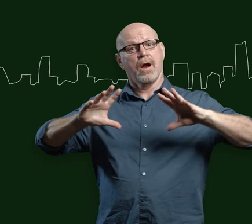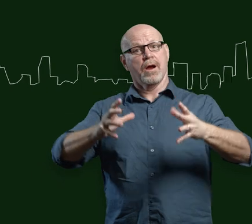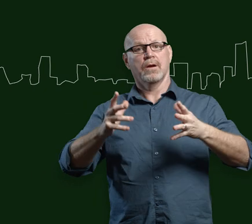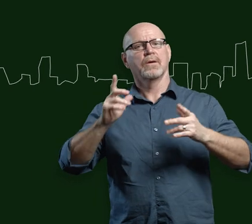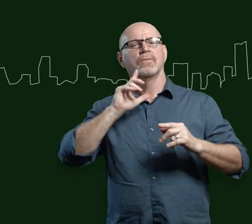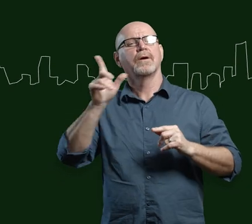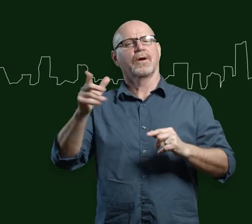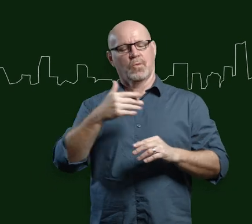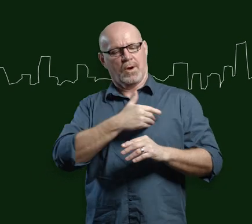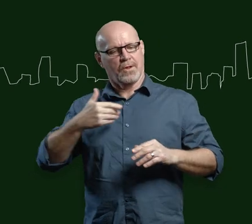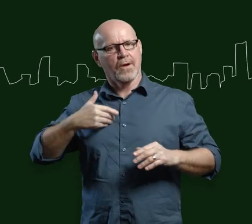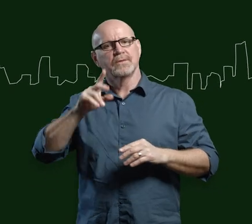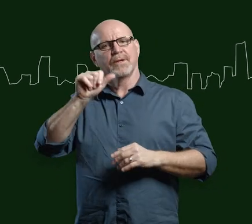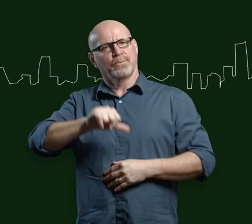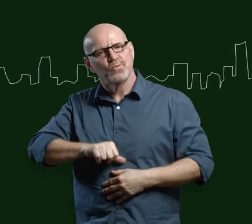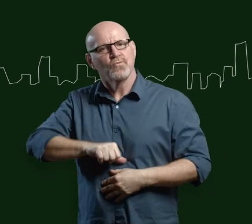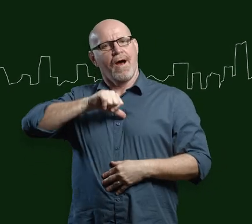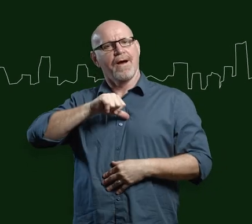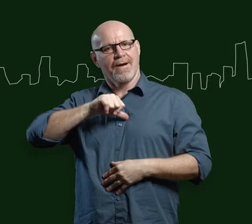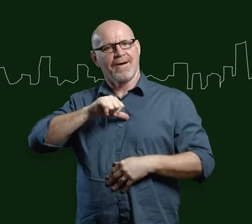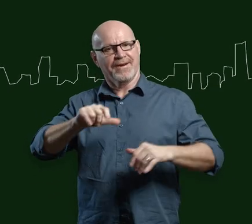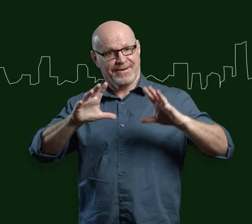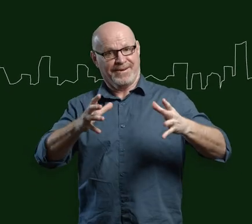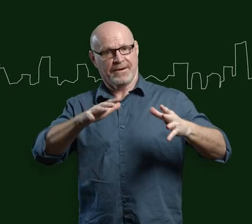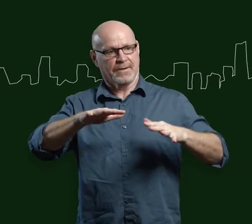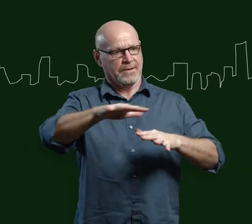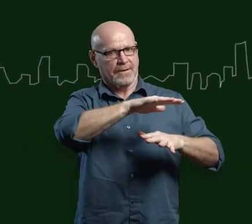that we can all come together for political organizing, even if only for an